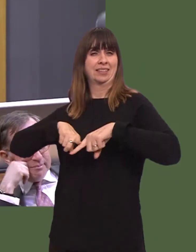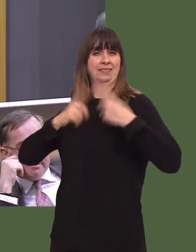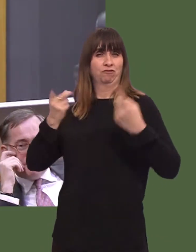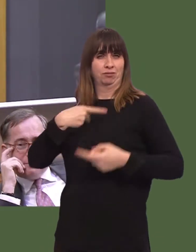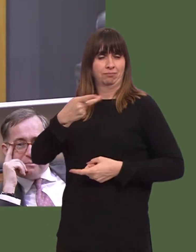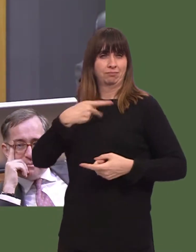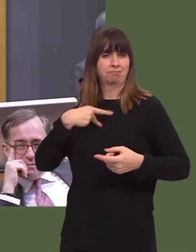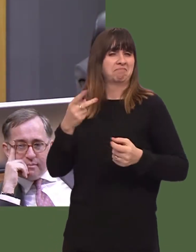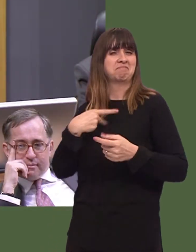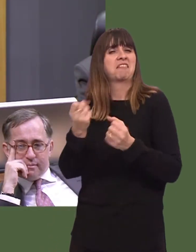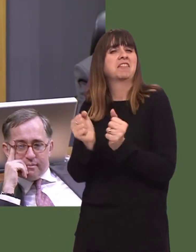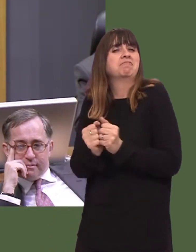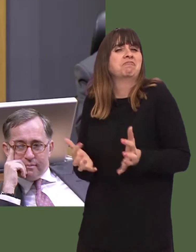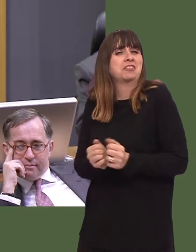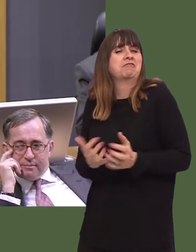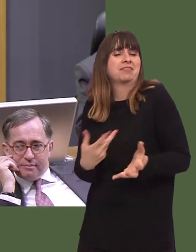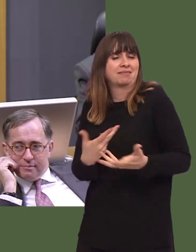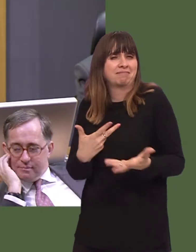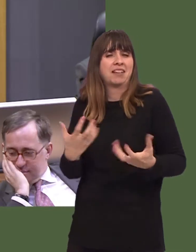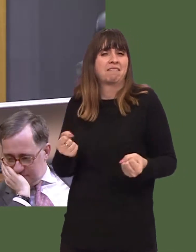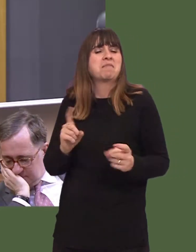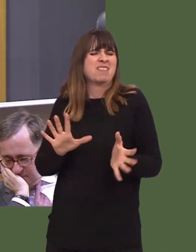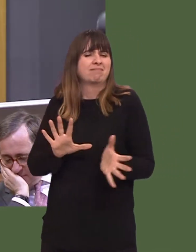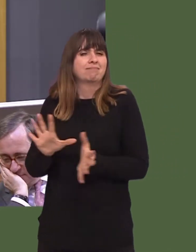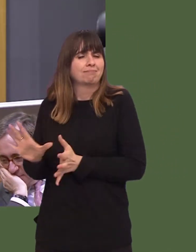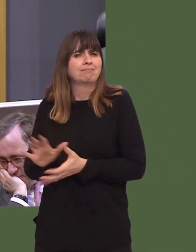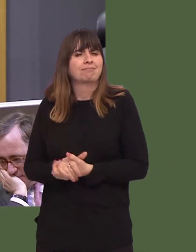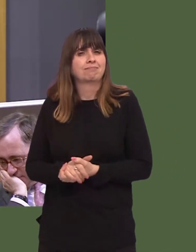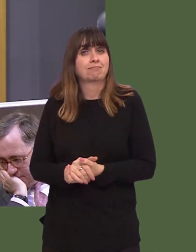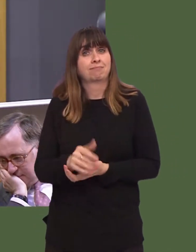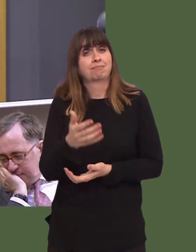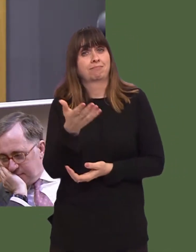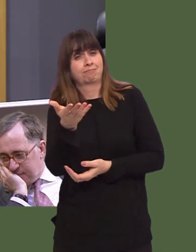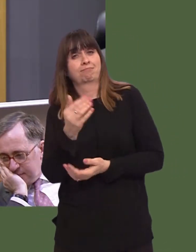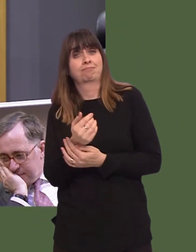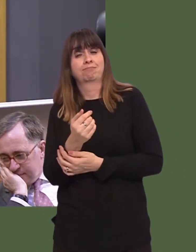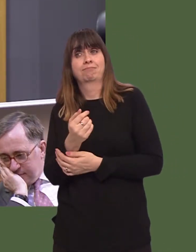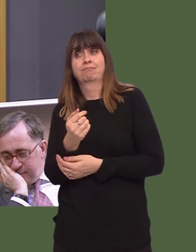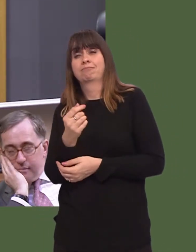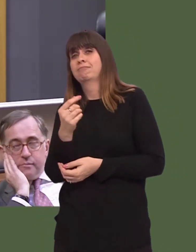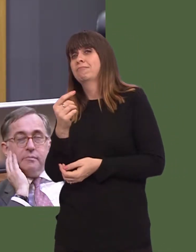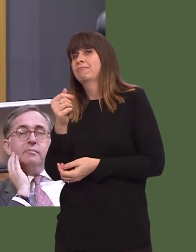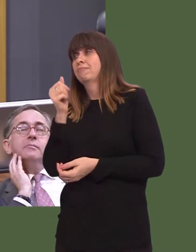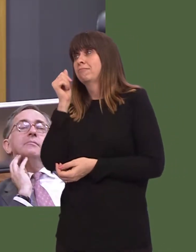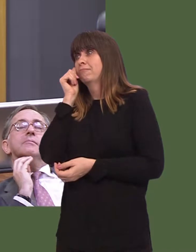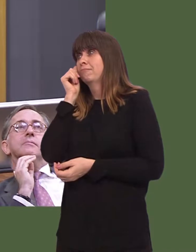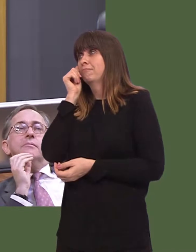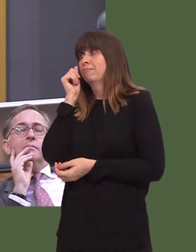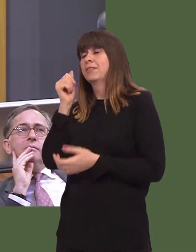is to be deprecated, and the Prime Minister, at least, is about to resolve one uncertainty by triggering article 50.